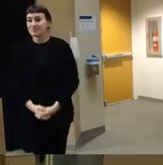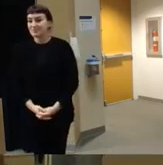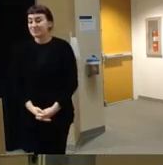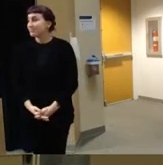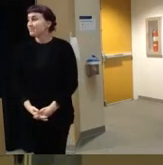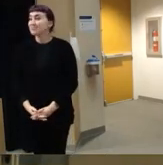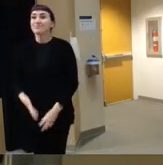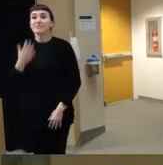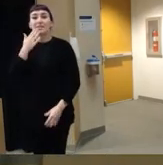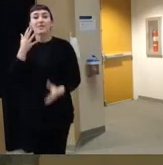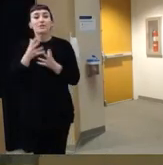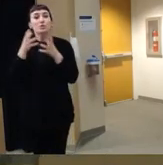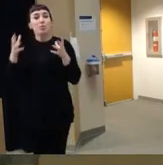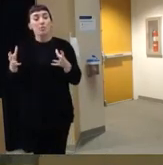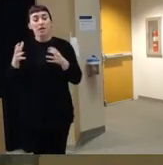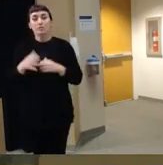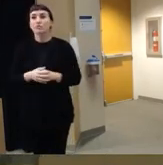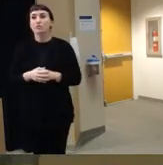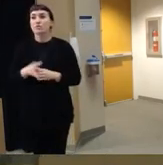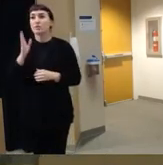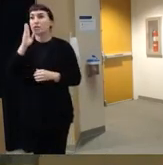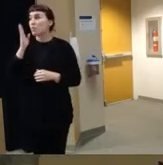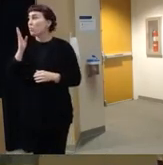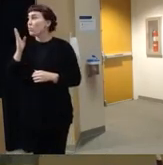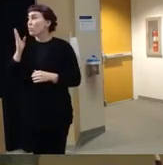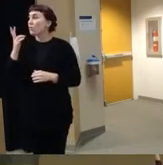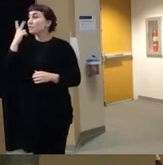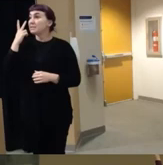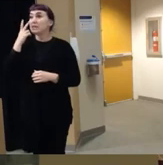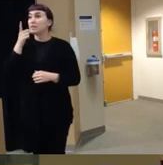thank you so much Dr Michaels I'm just going to turn around to see oh I see a lot of cameras